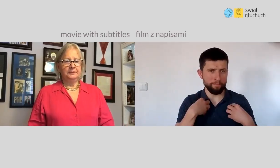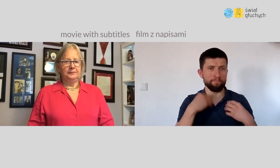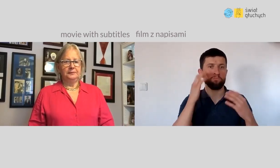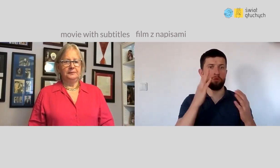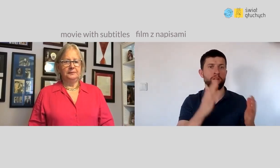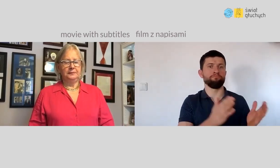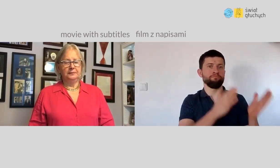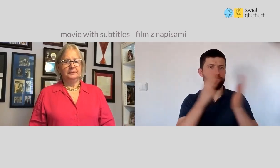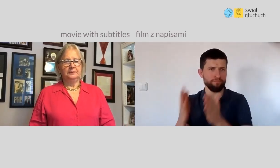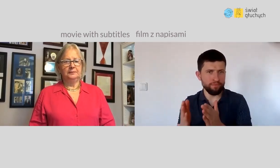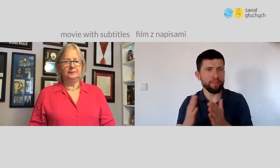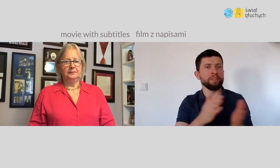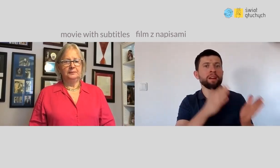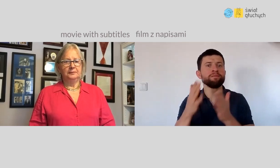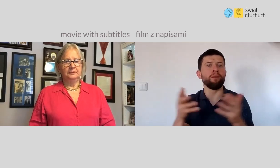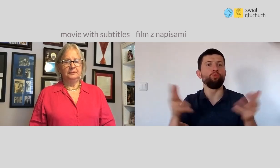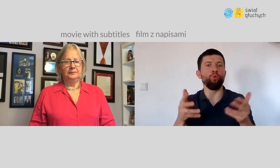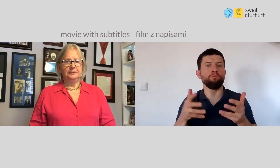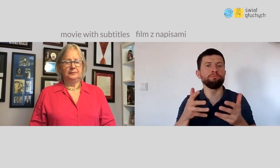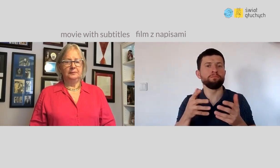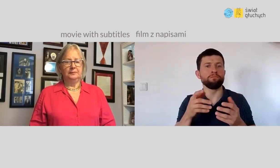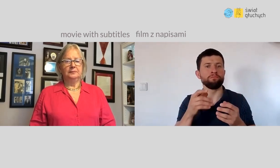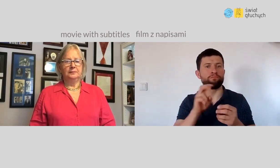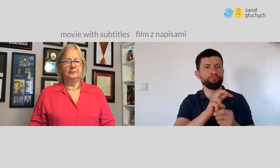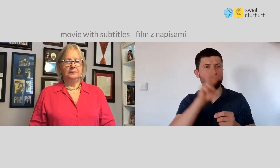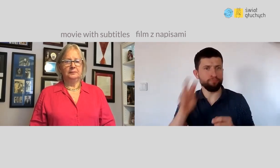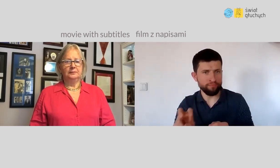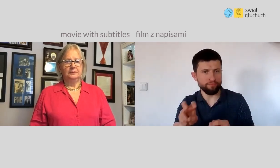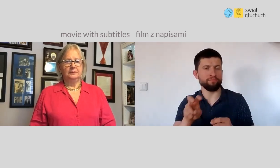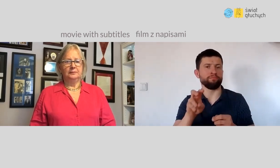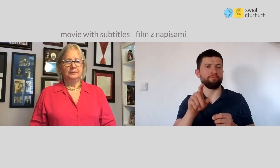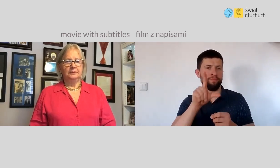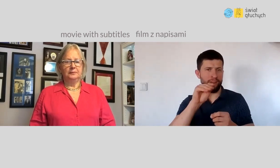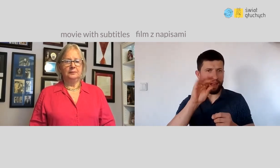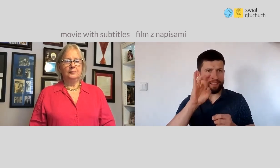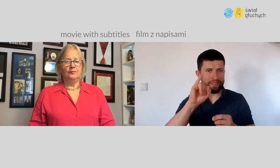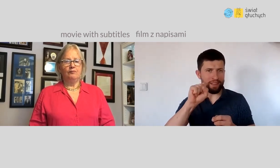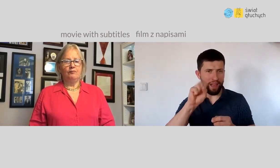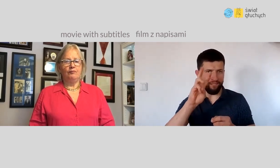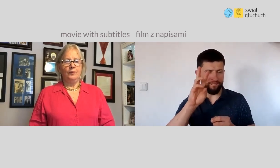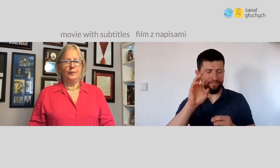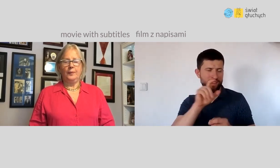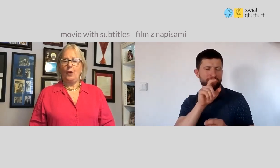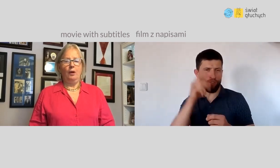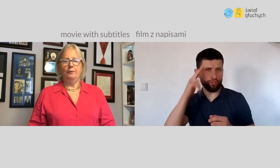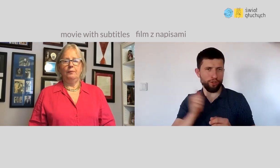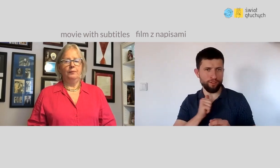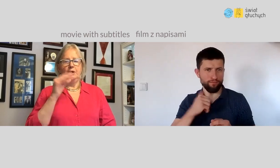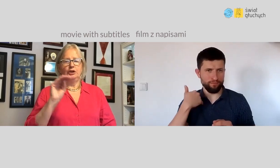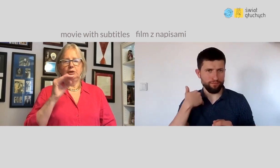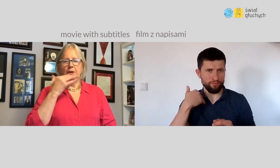and from there to the Legia Military Sports Club?